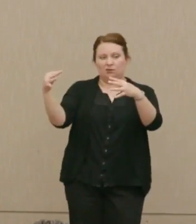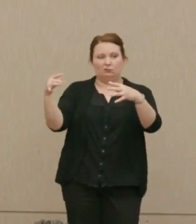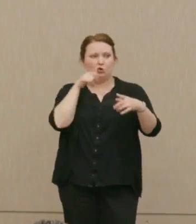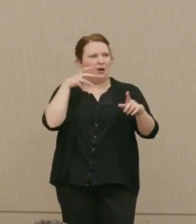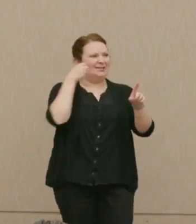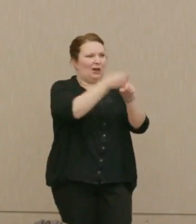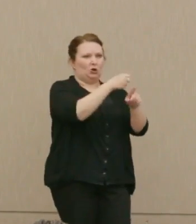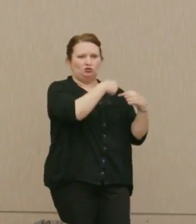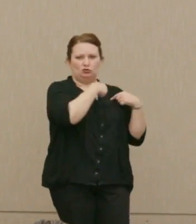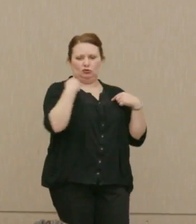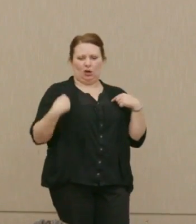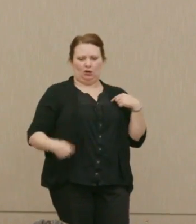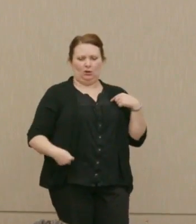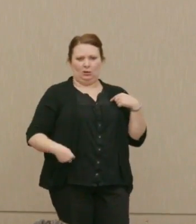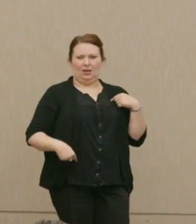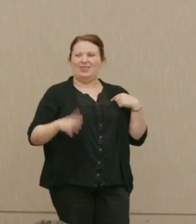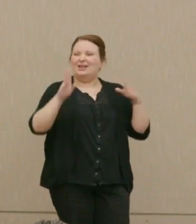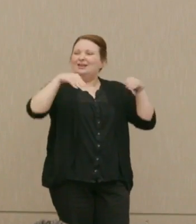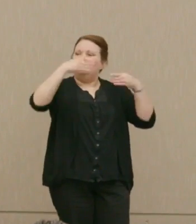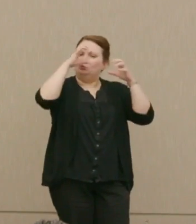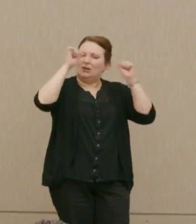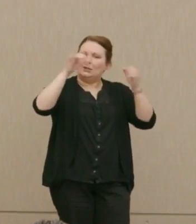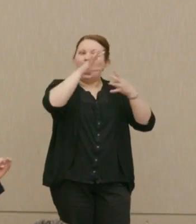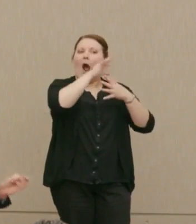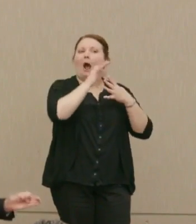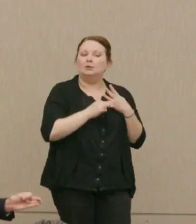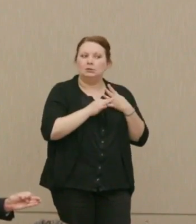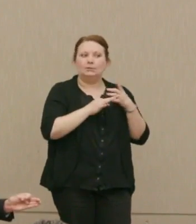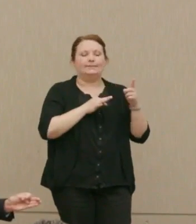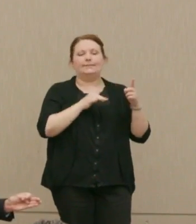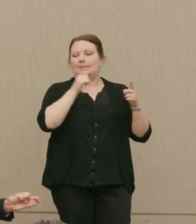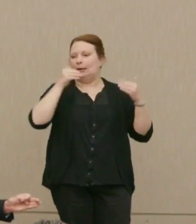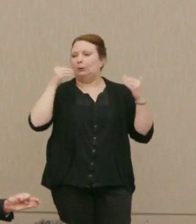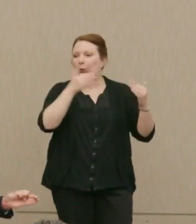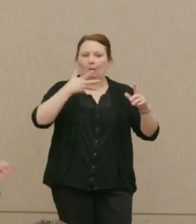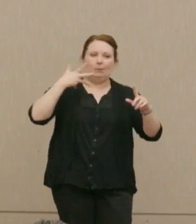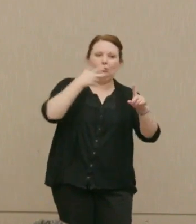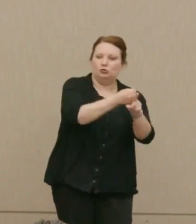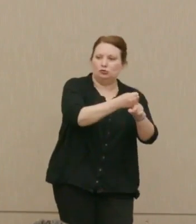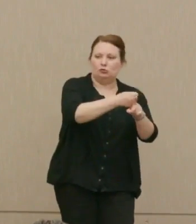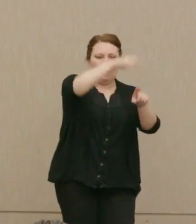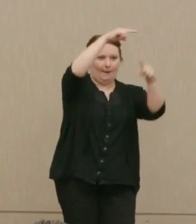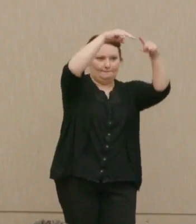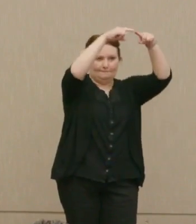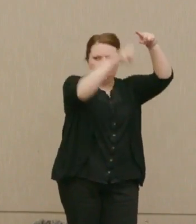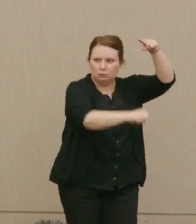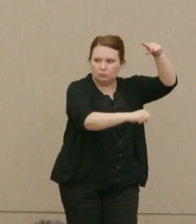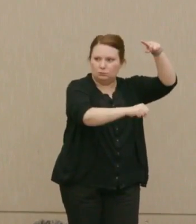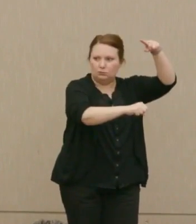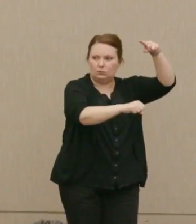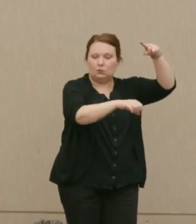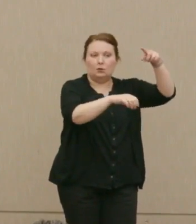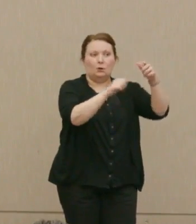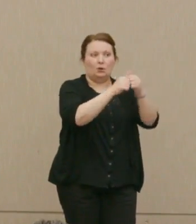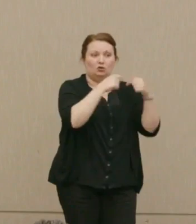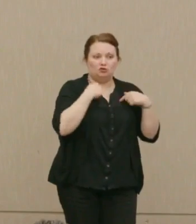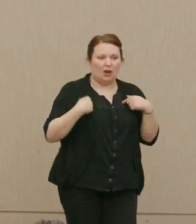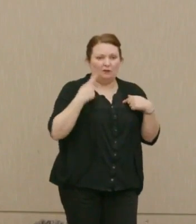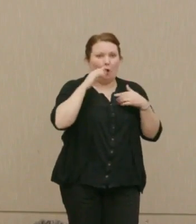is to give the President the option of not hitting China simultaneously with Russia in all circumstances.